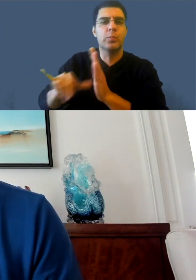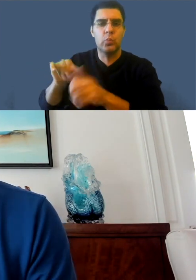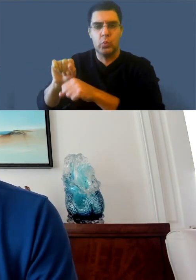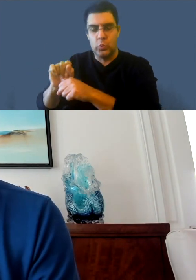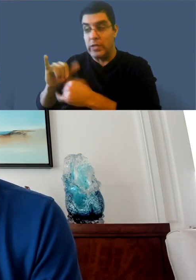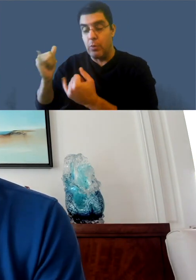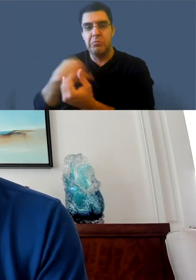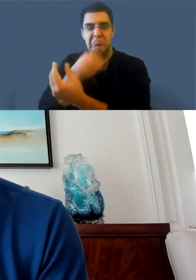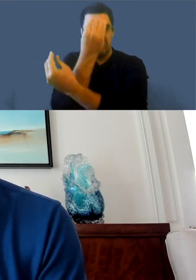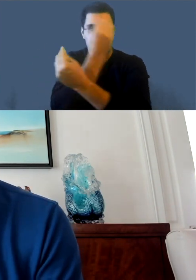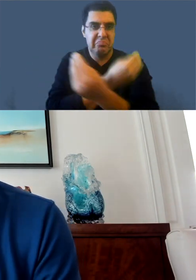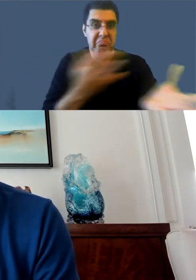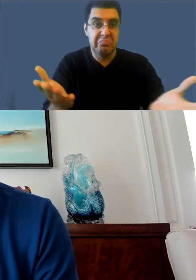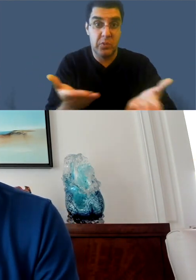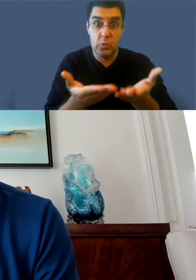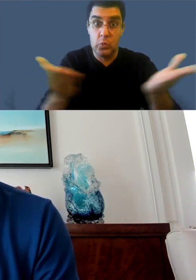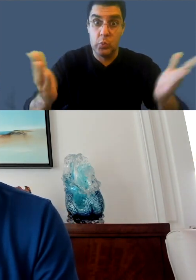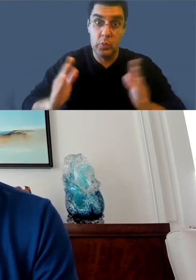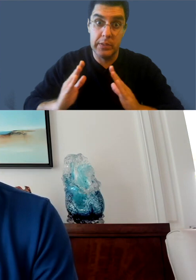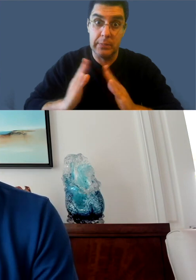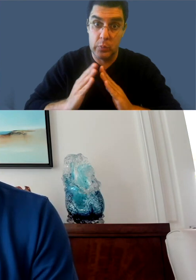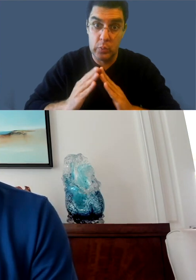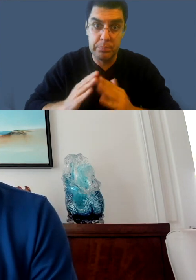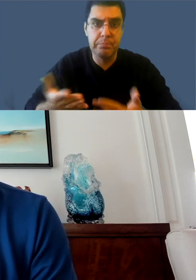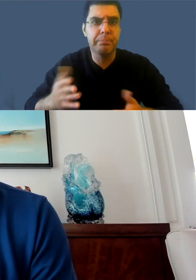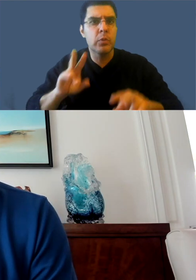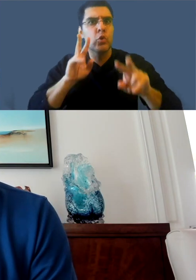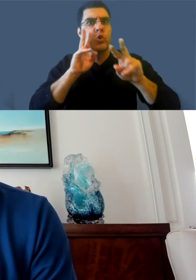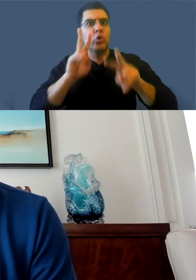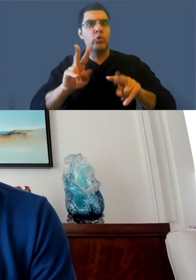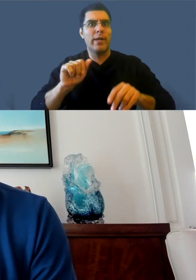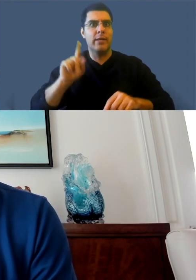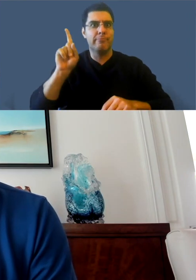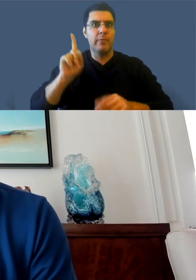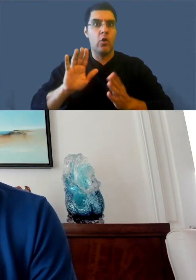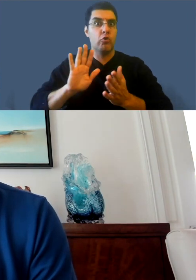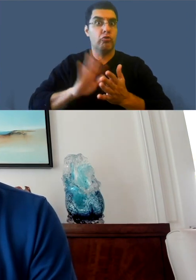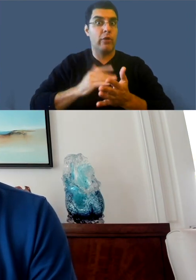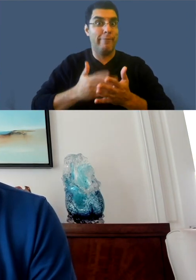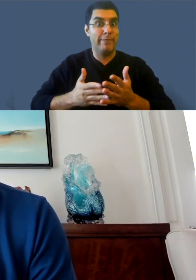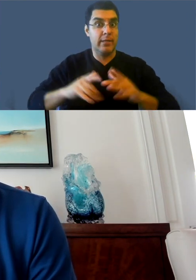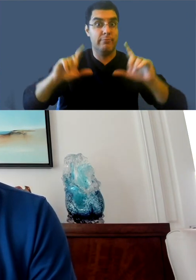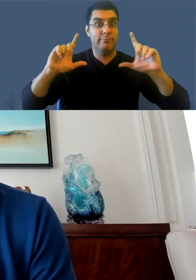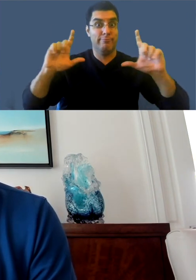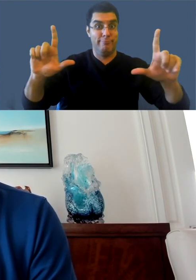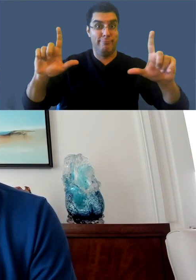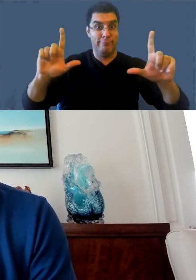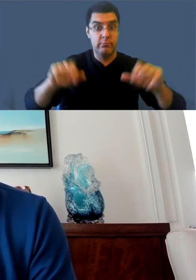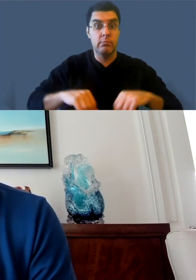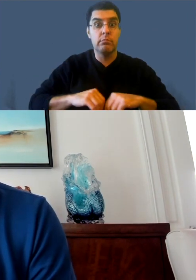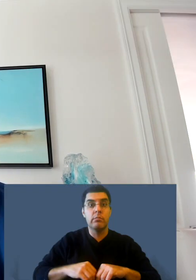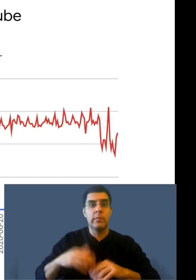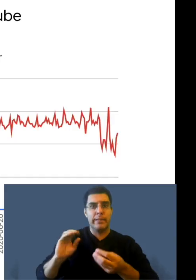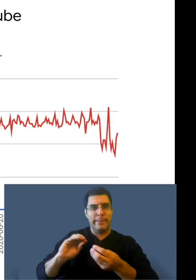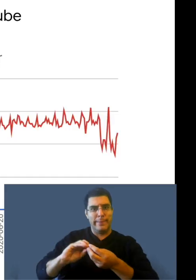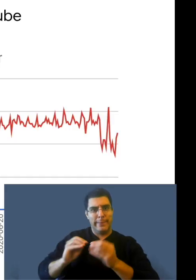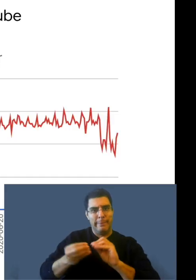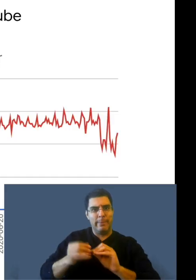with the YouTube employees as well, but I wanted to show it externally. So now we're gonna look at a chart